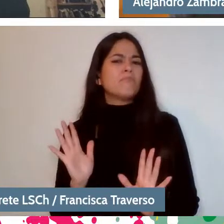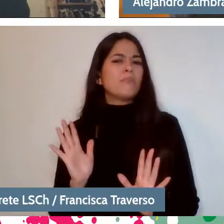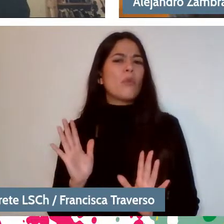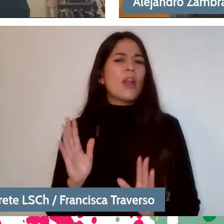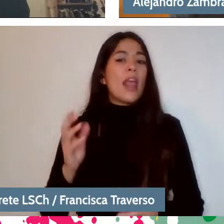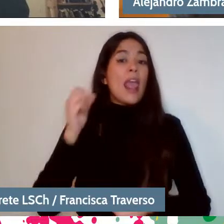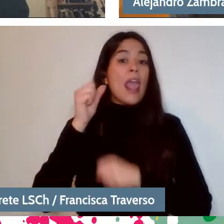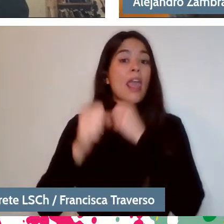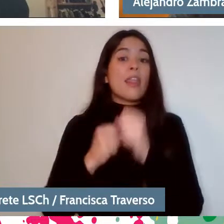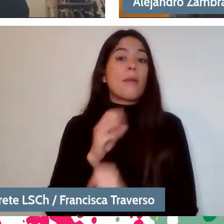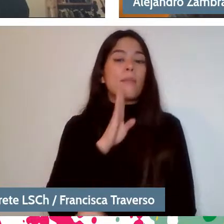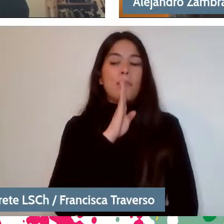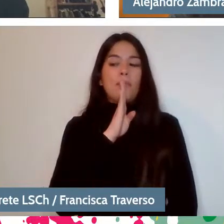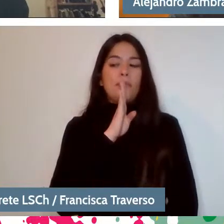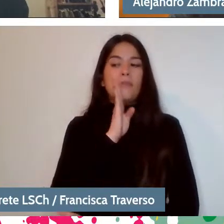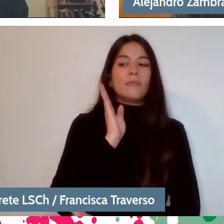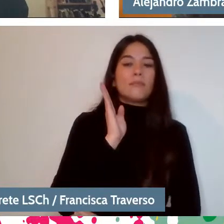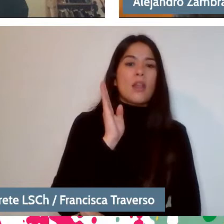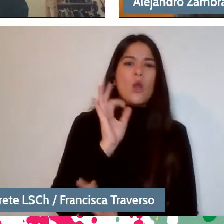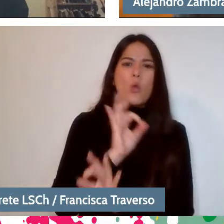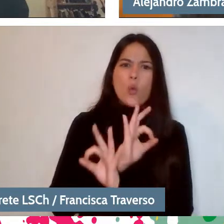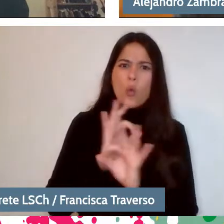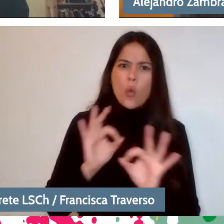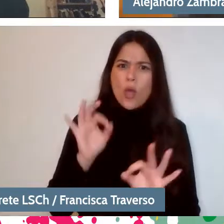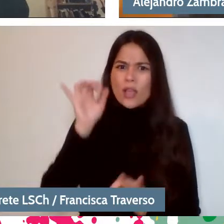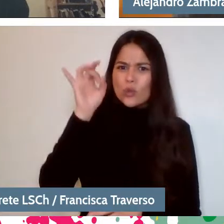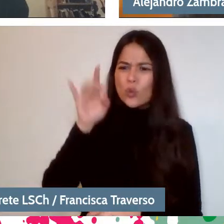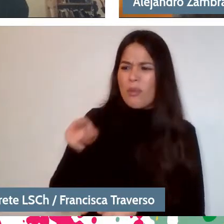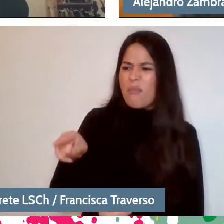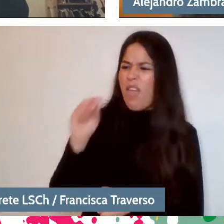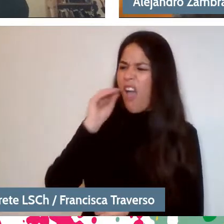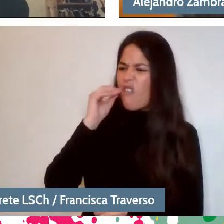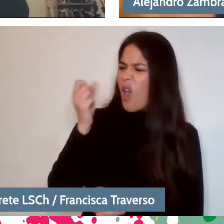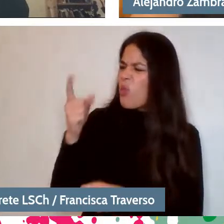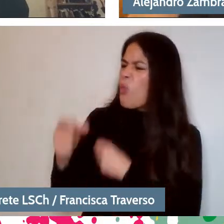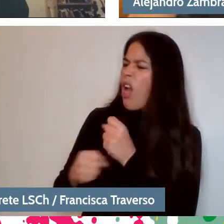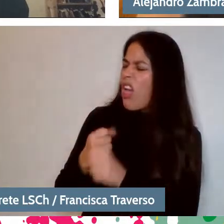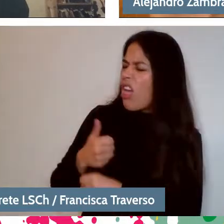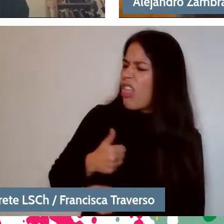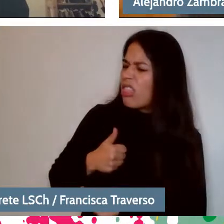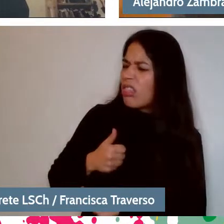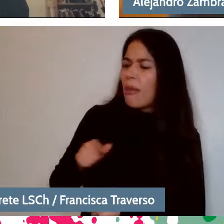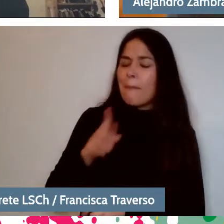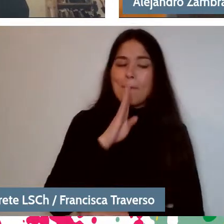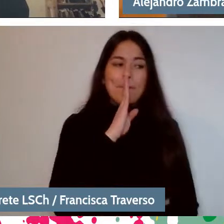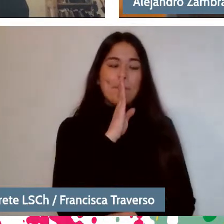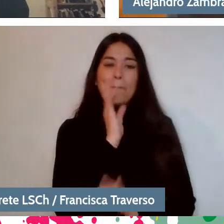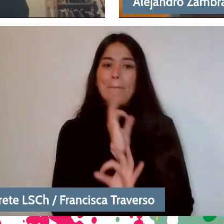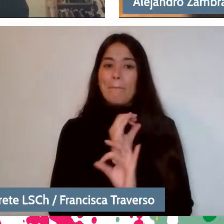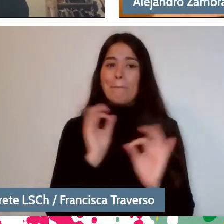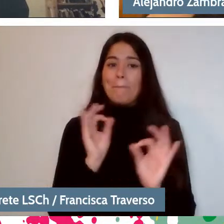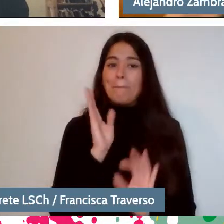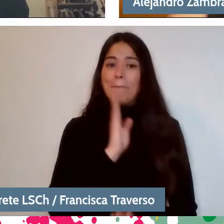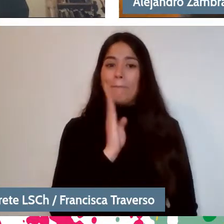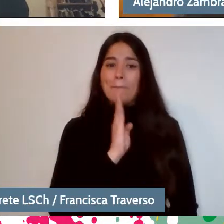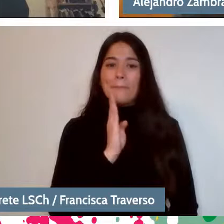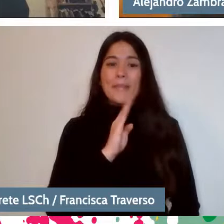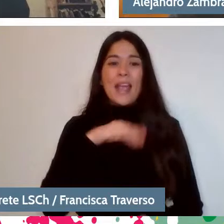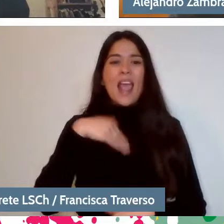We never knew what birthday we were celebrating her. But probably until she was 20-21 years old.